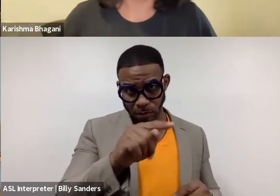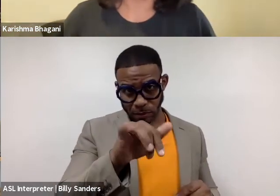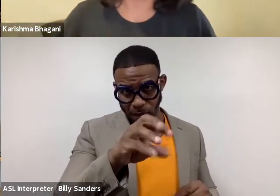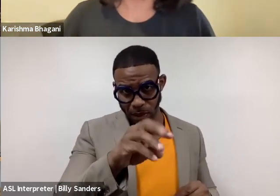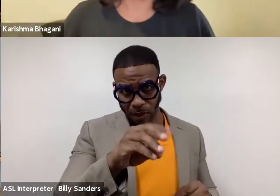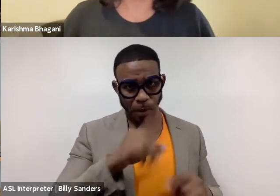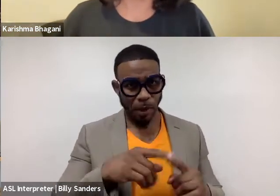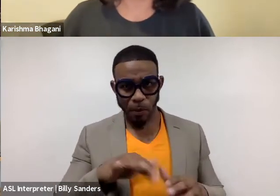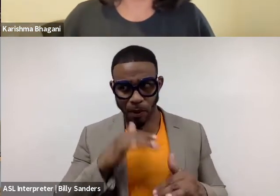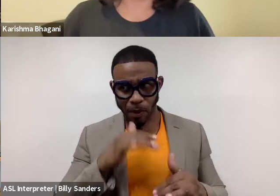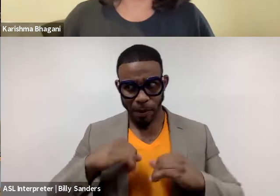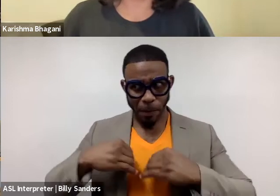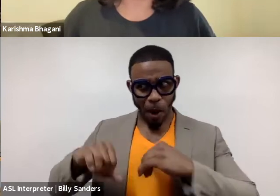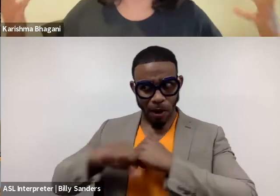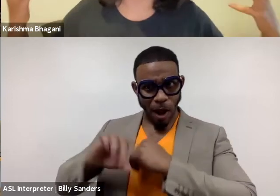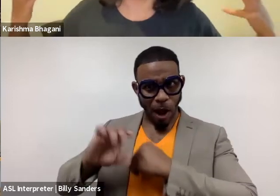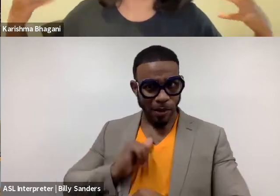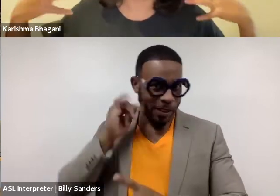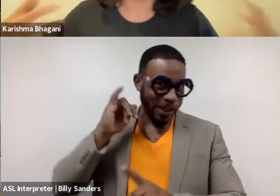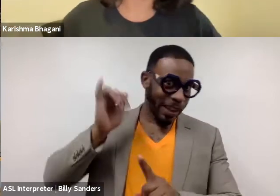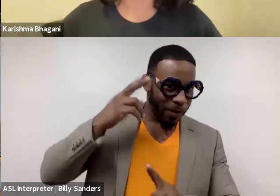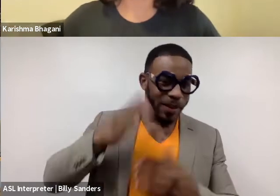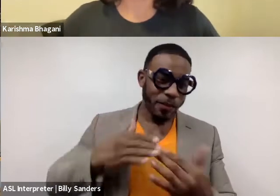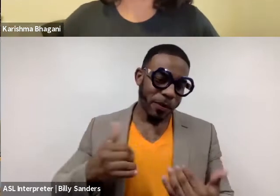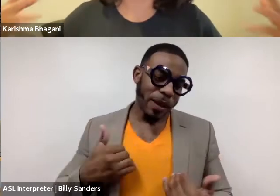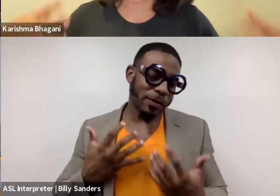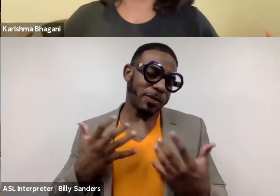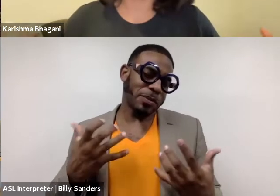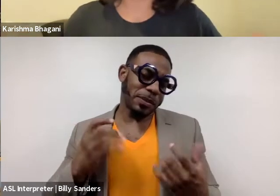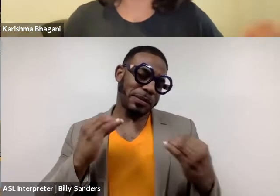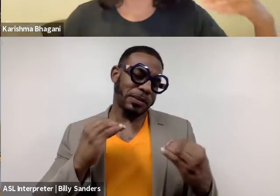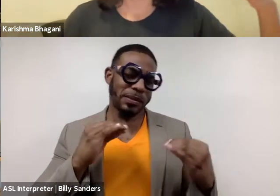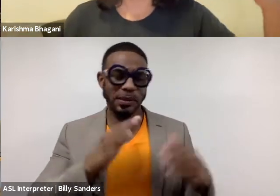to market ourselves for that reason, even though we have so much to teach and share.